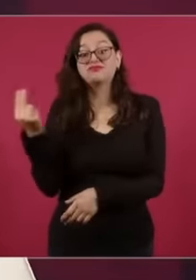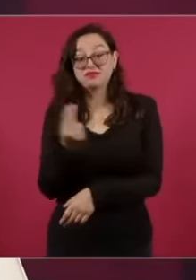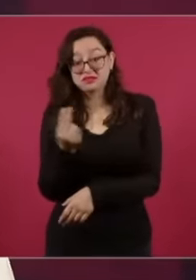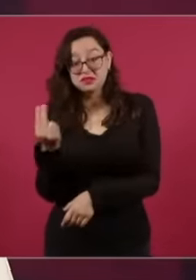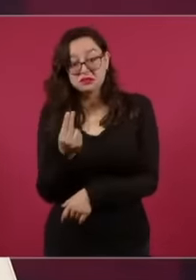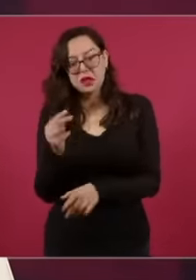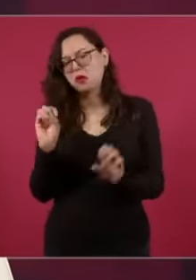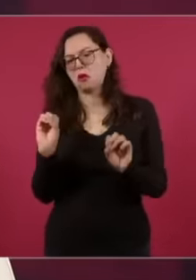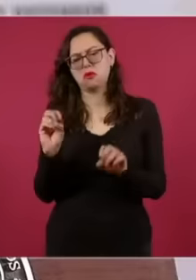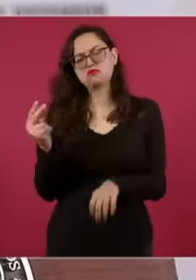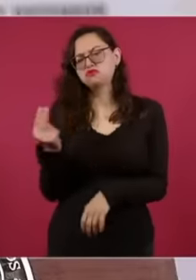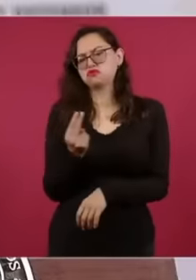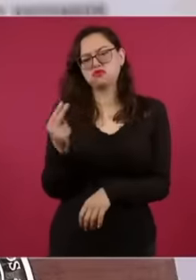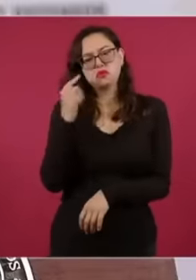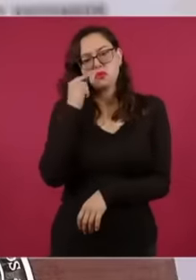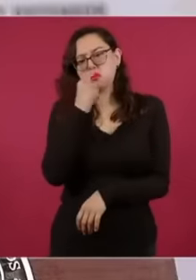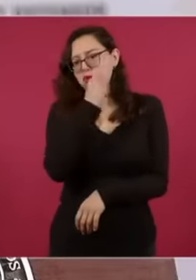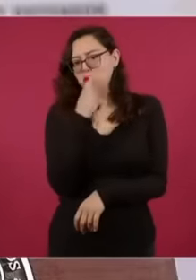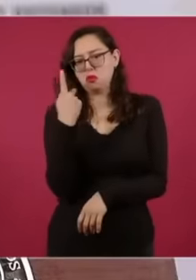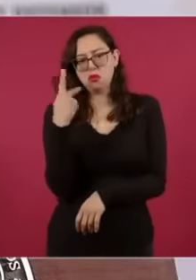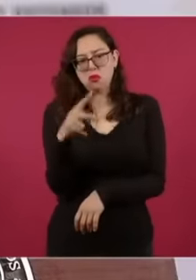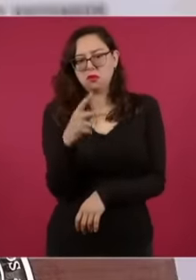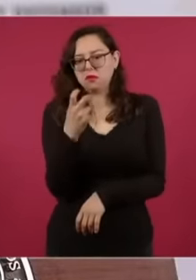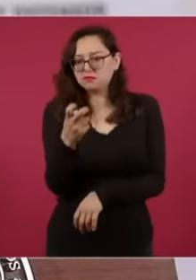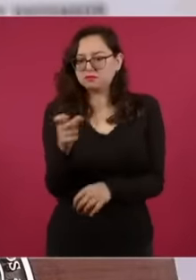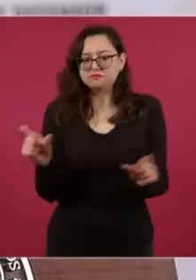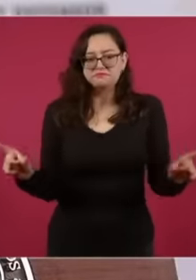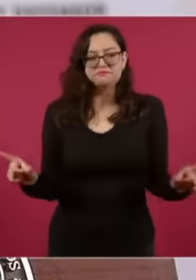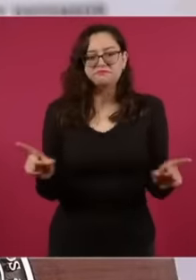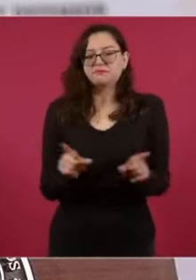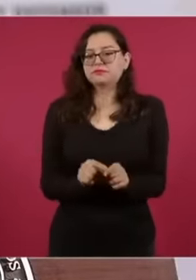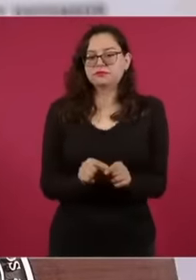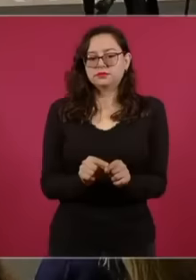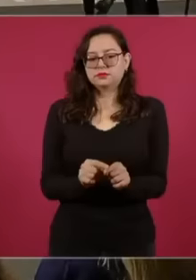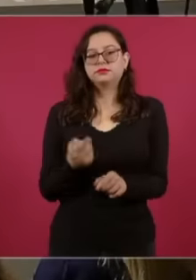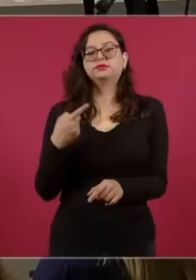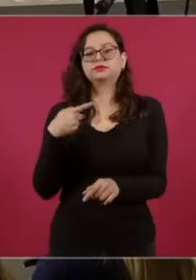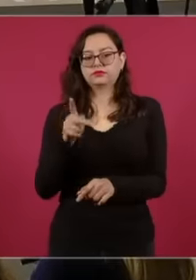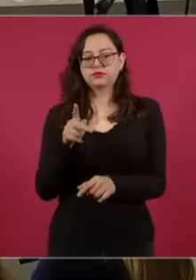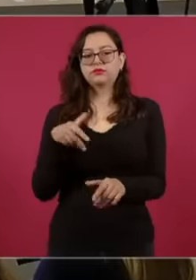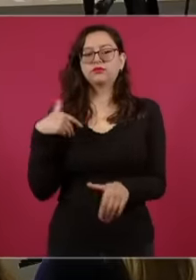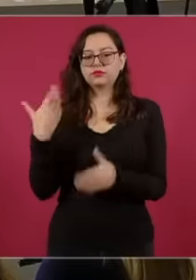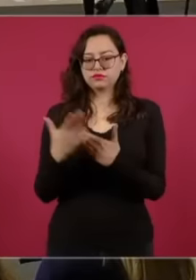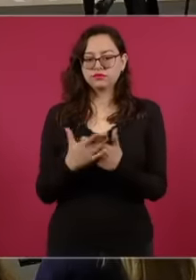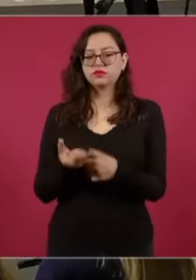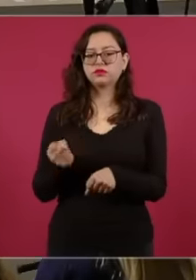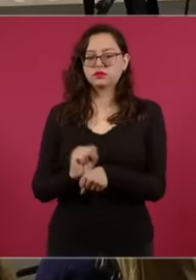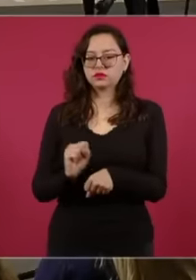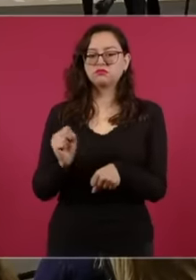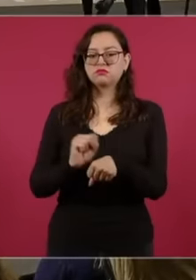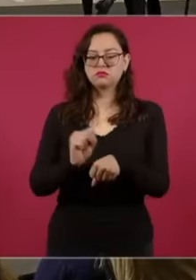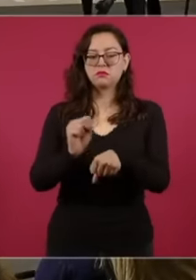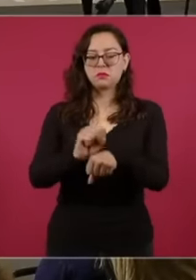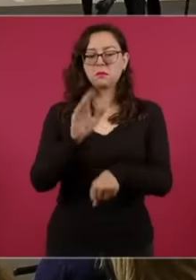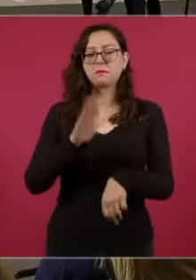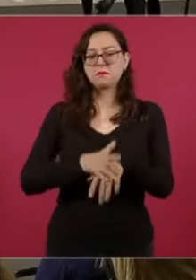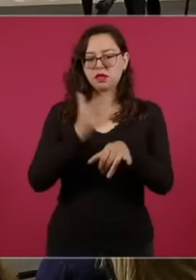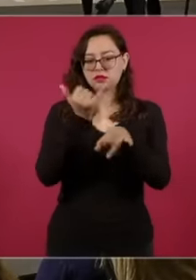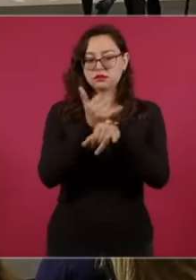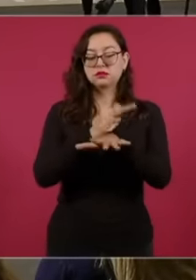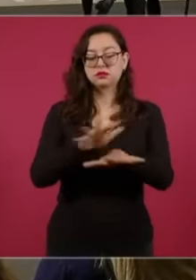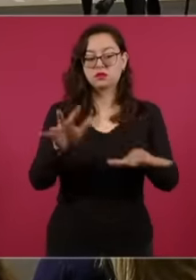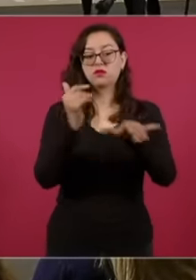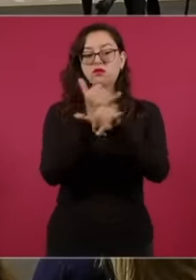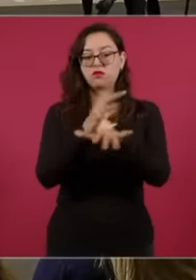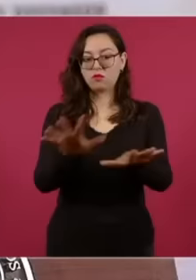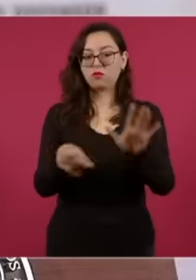about the need or not for the Reform of the judiciary, but every week we will bring more information about